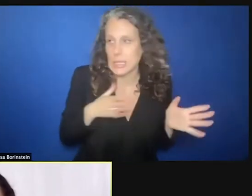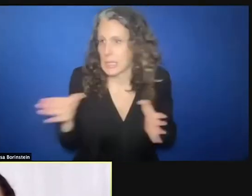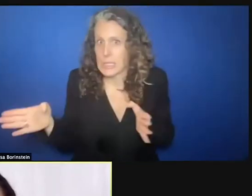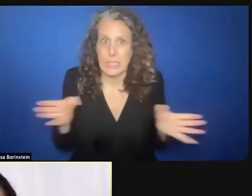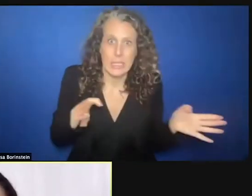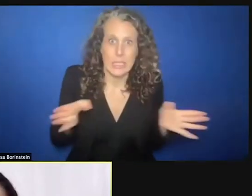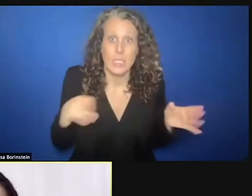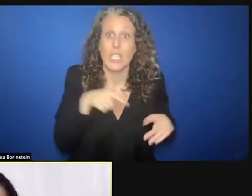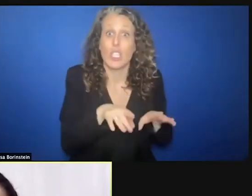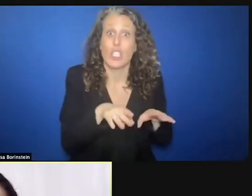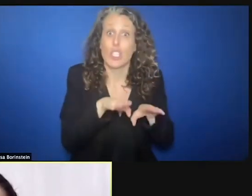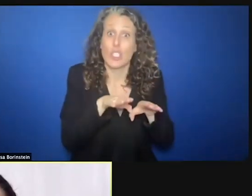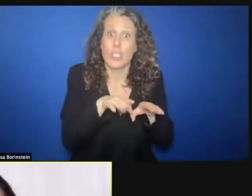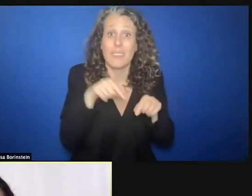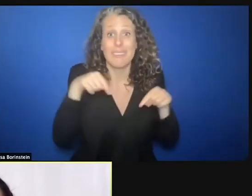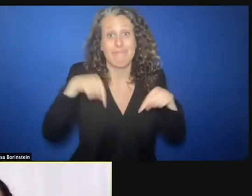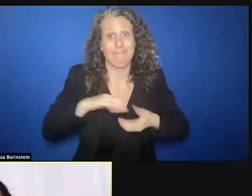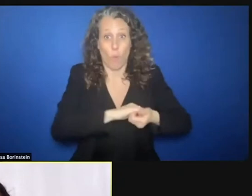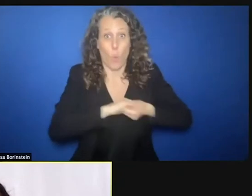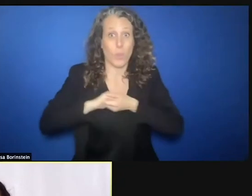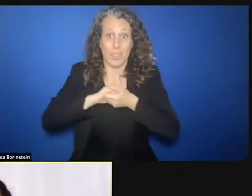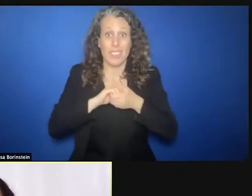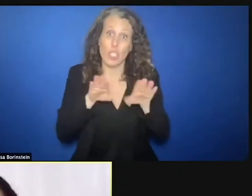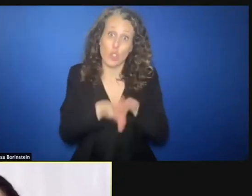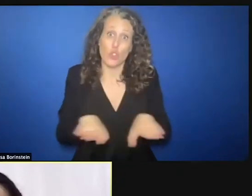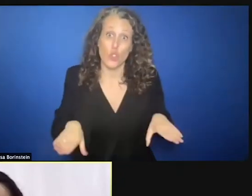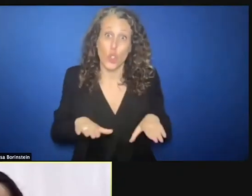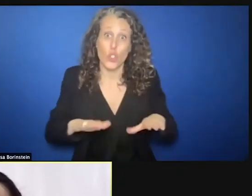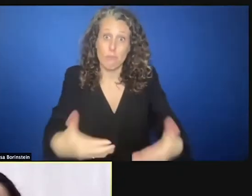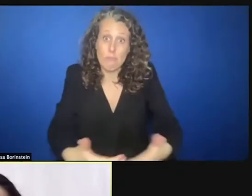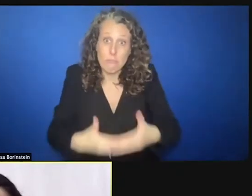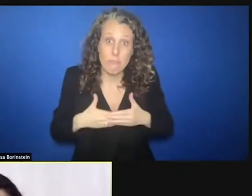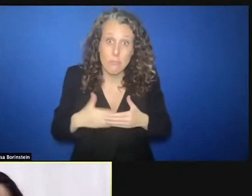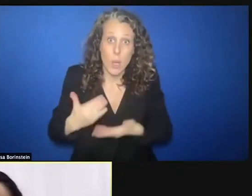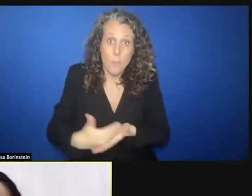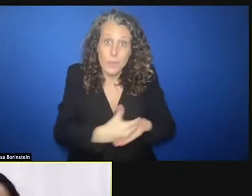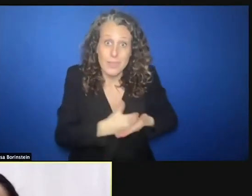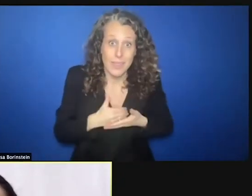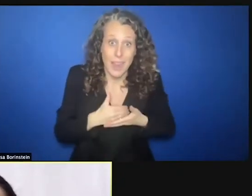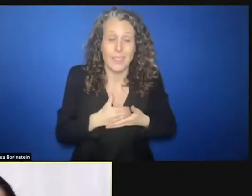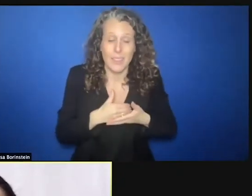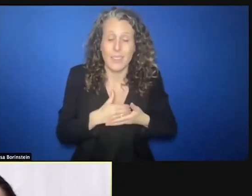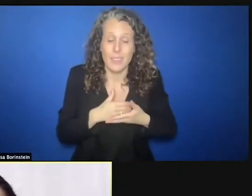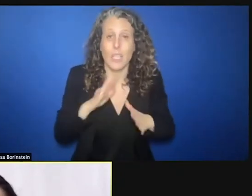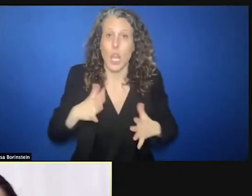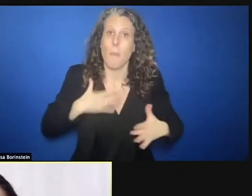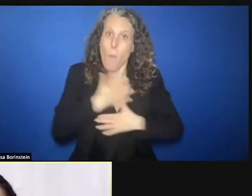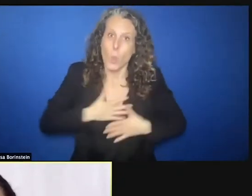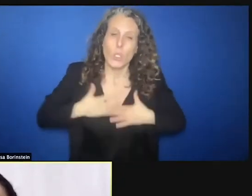in the foundation where they are protected and recovering emotionally. But the families also